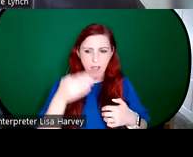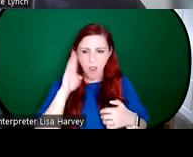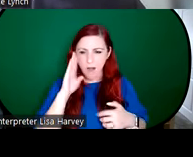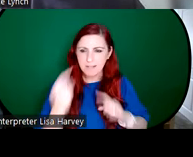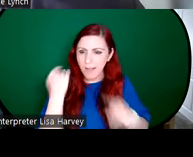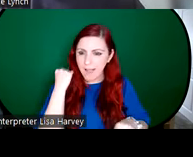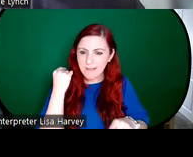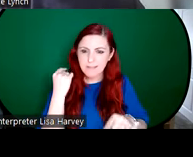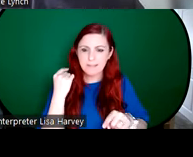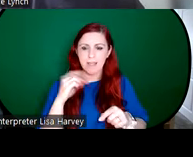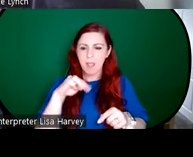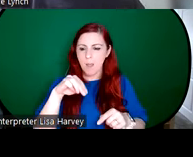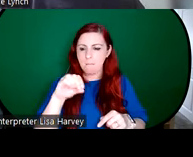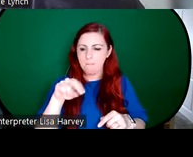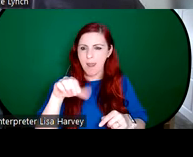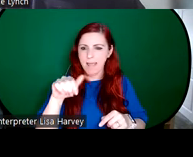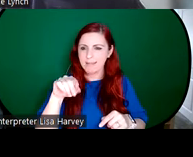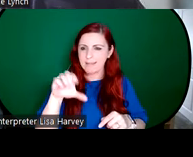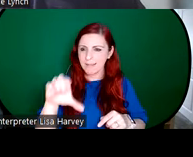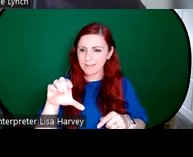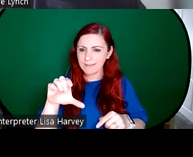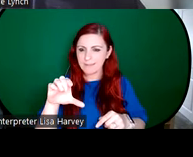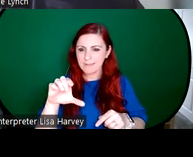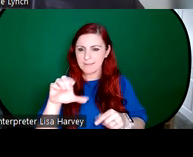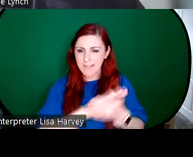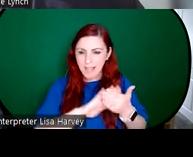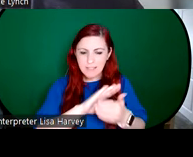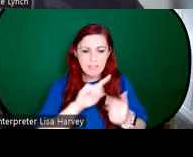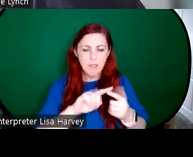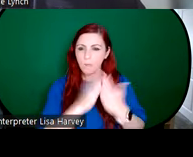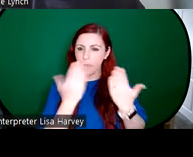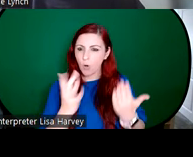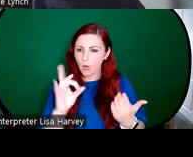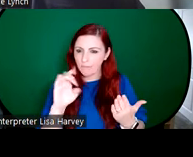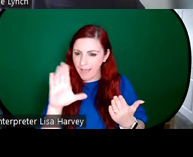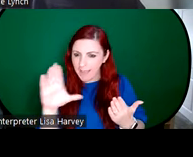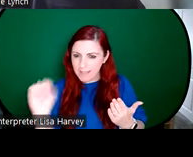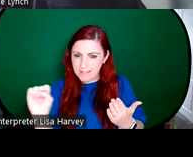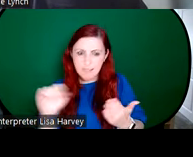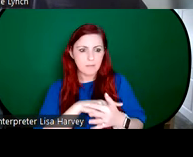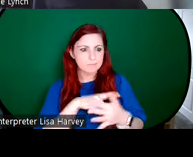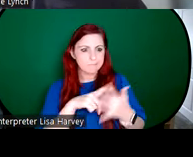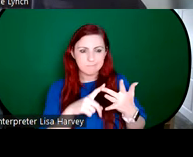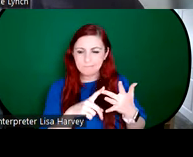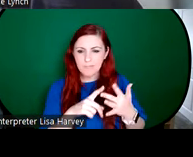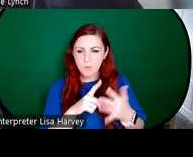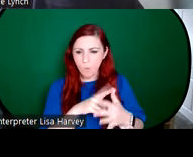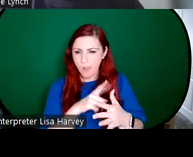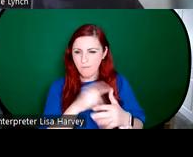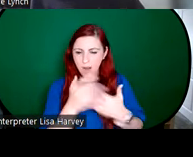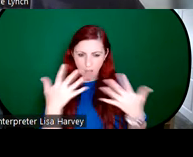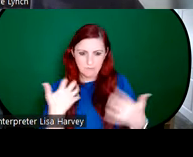monastic sites, Book of Kells, the Ardagh Chalice, these kinds of sources, from